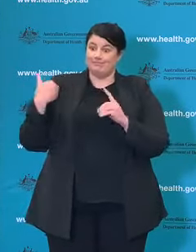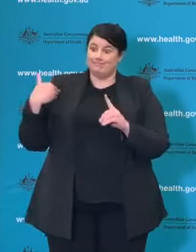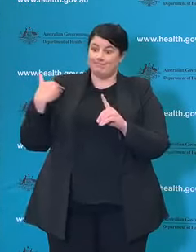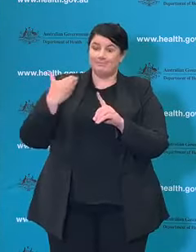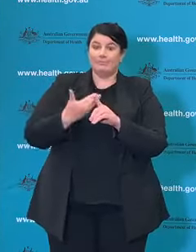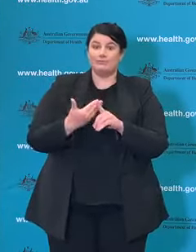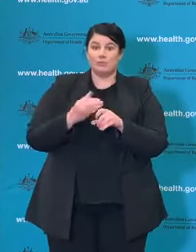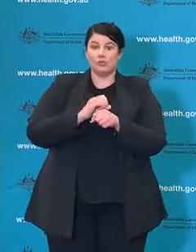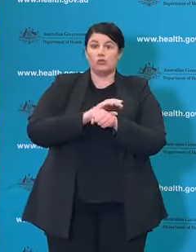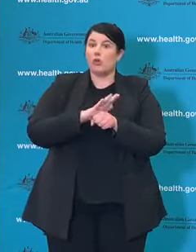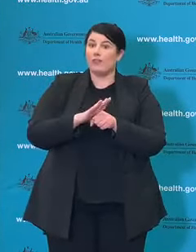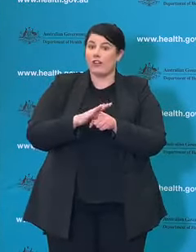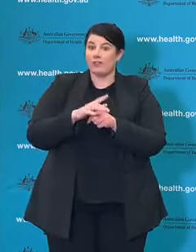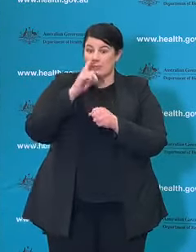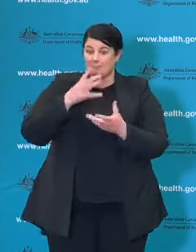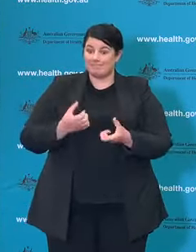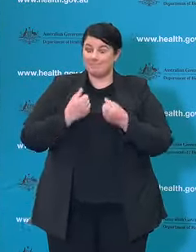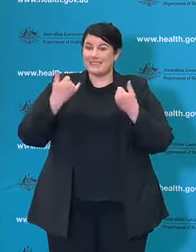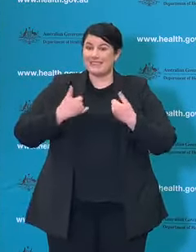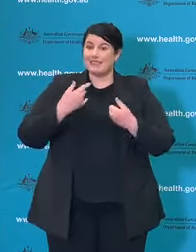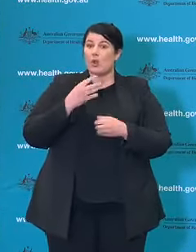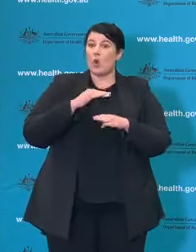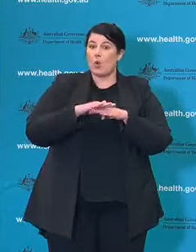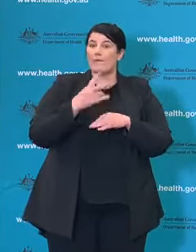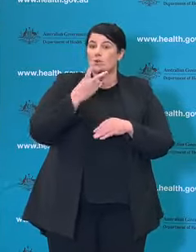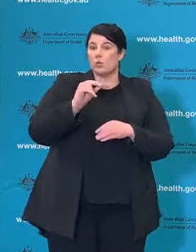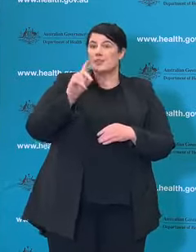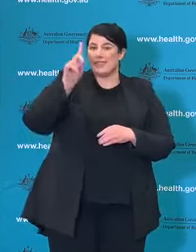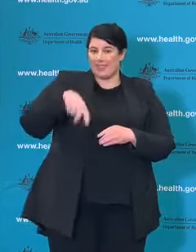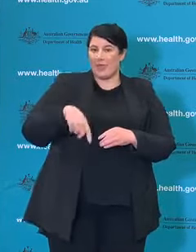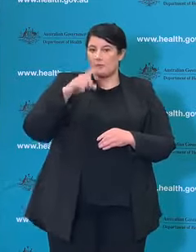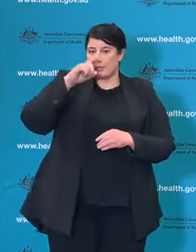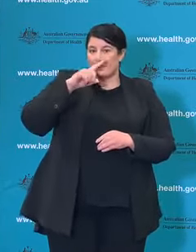of COVID-19 is 20,698.